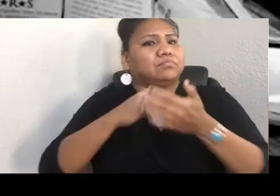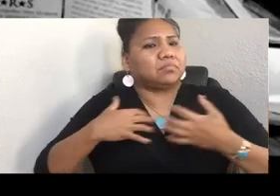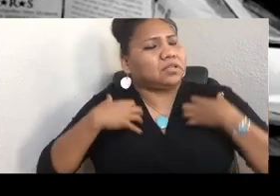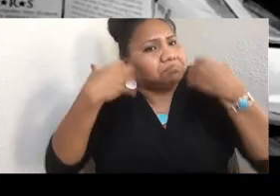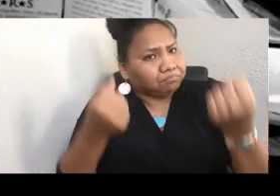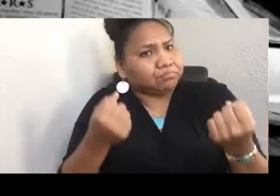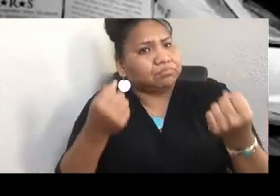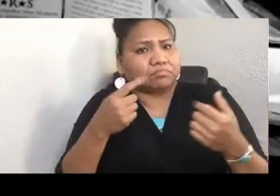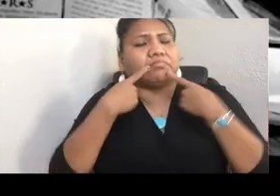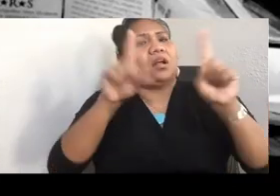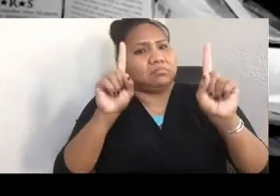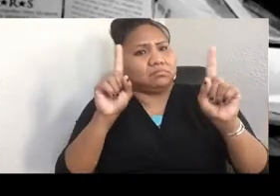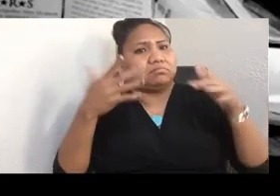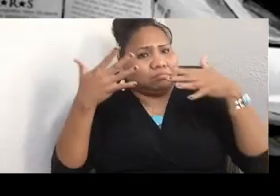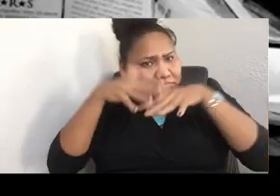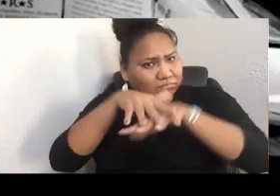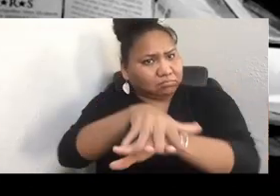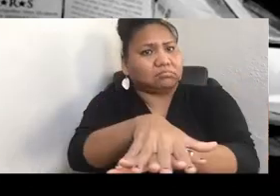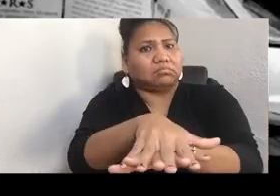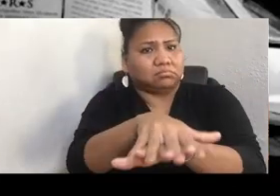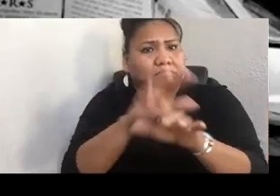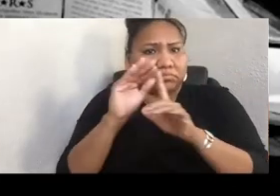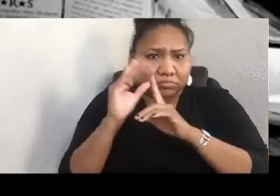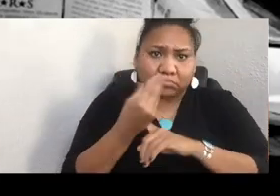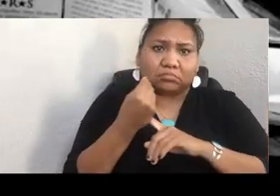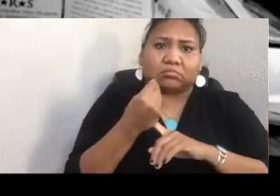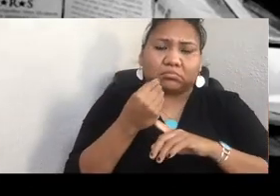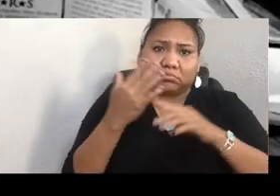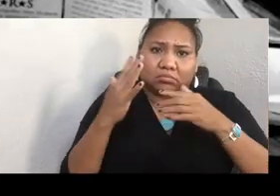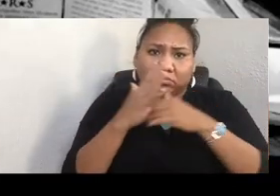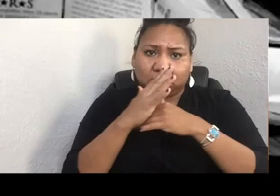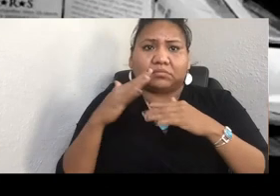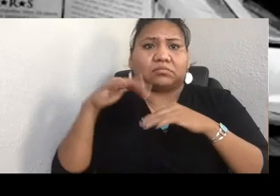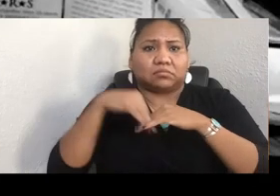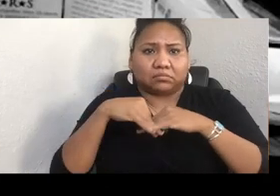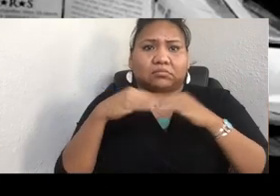indigenous community and cultures in ways that are positive and allow us not only to sustain ourselves,